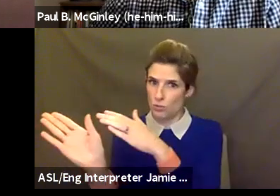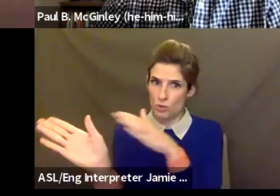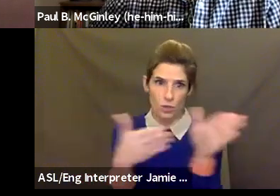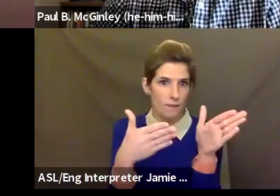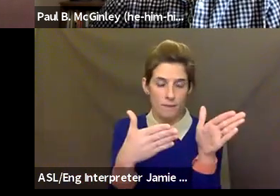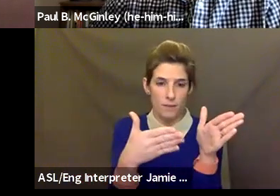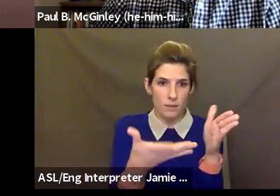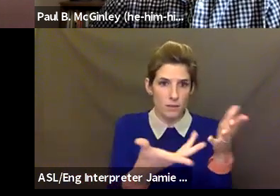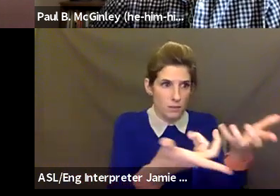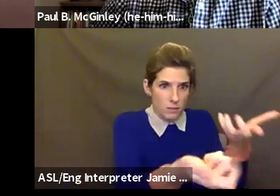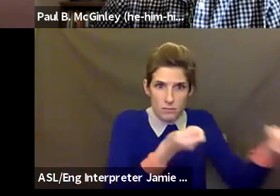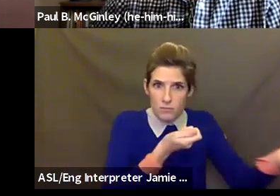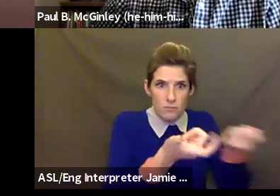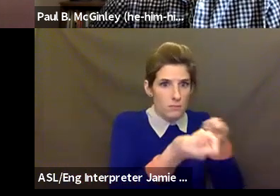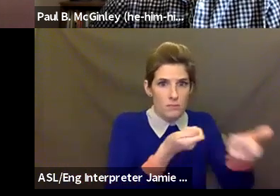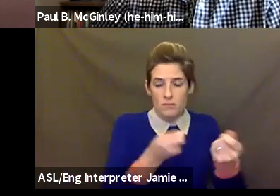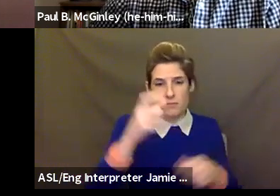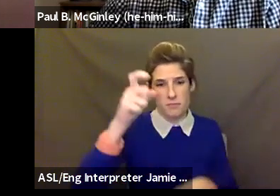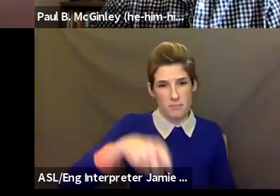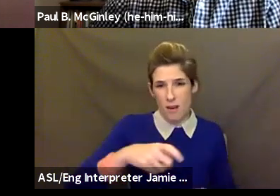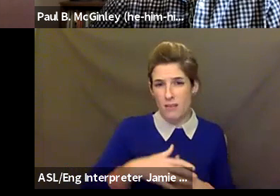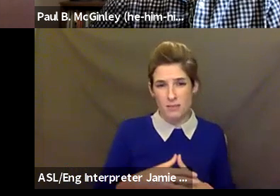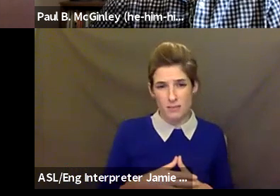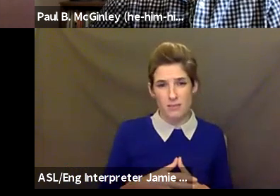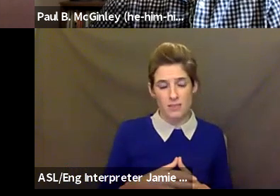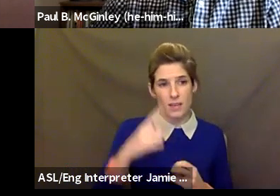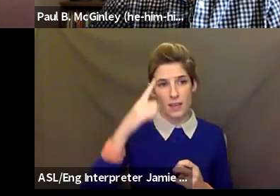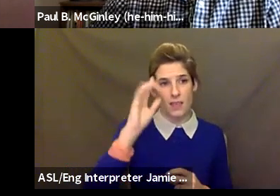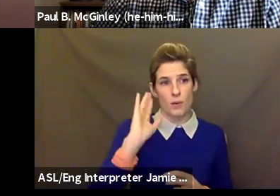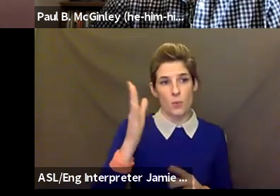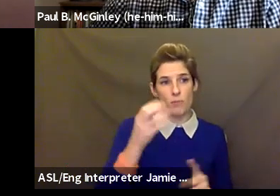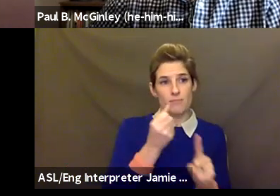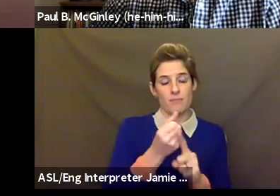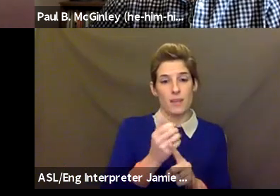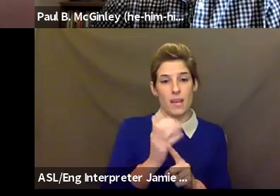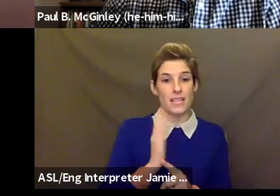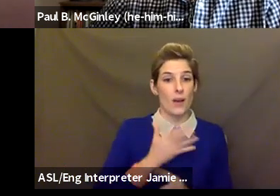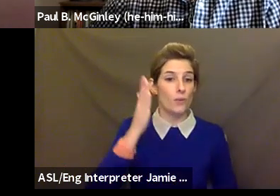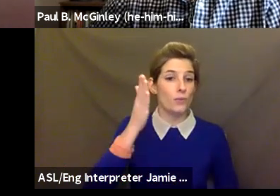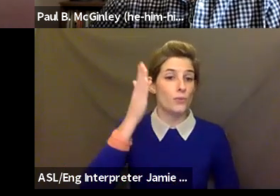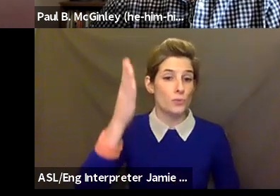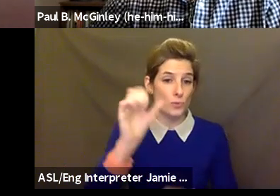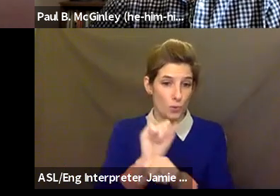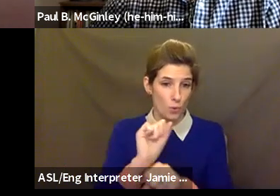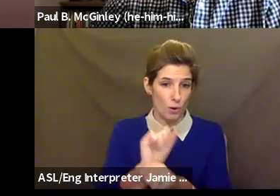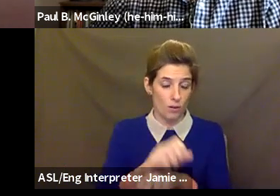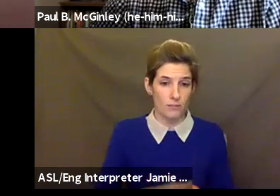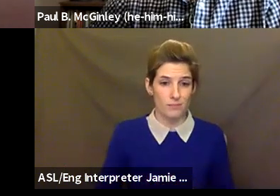has impacted the work that we'll be doing in the future. You know, small things like the fact that we're now going into